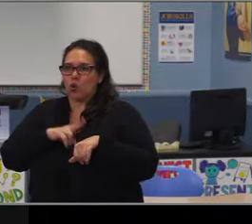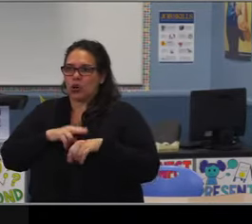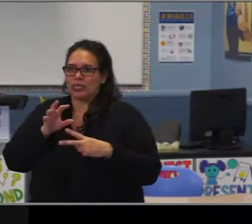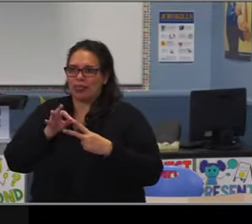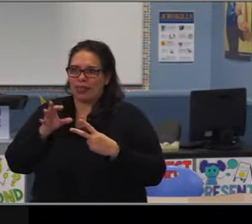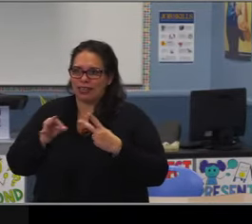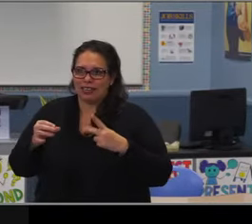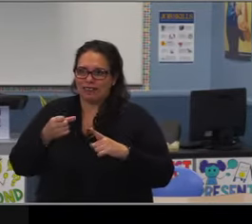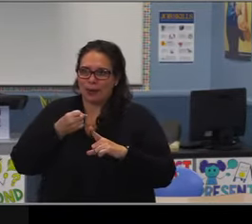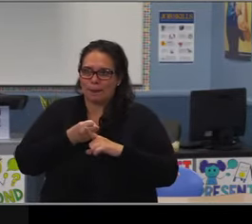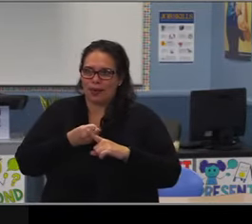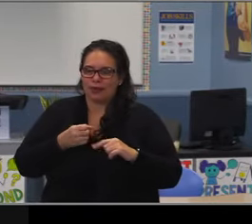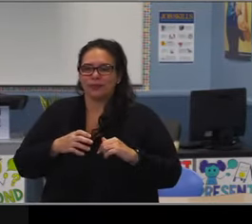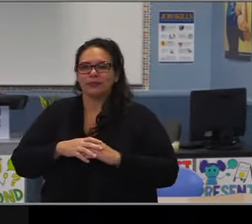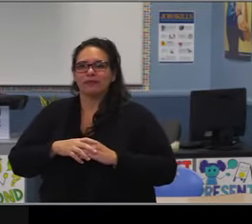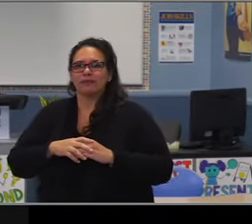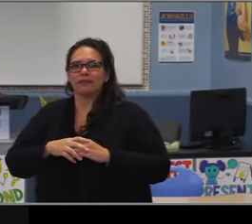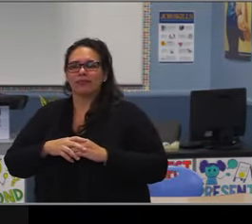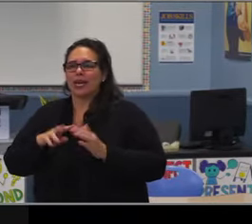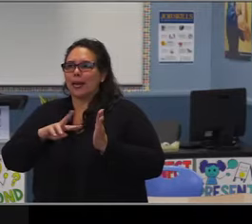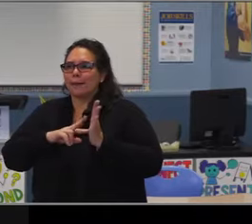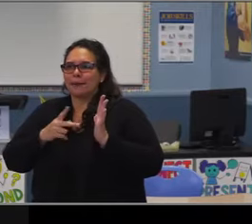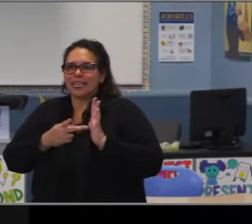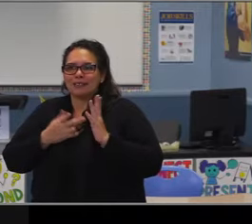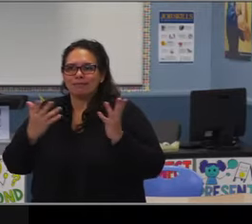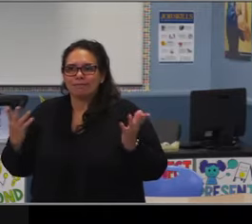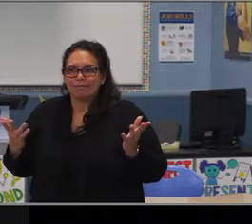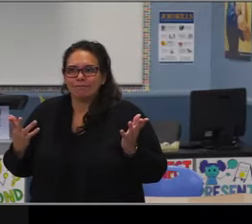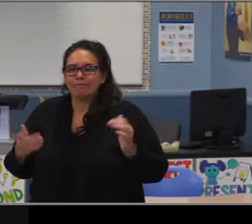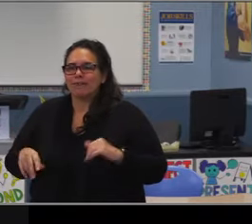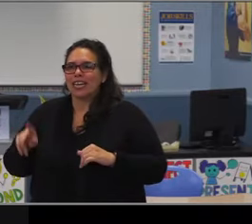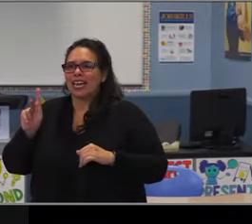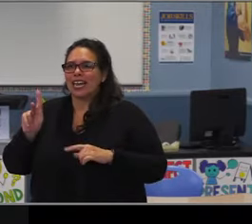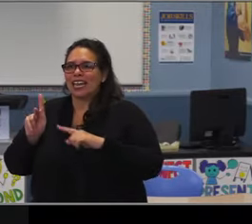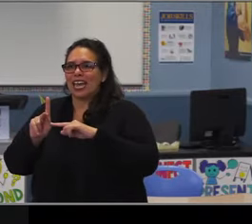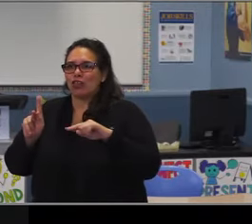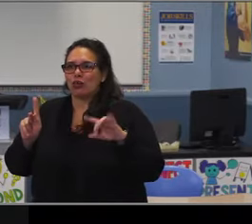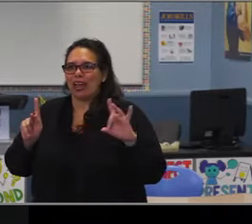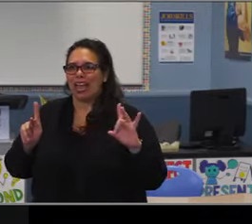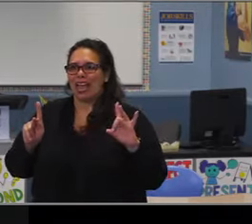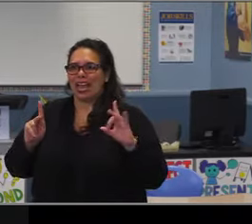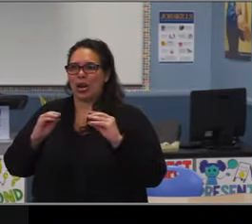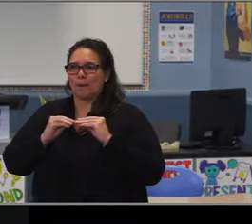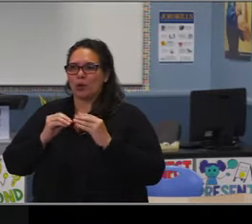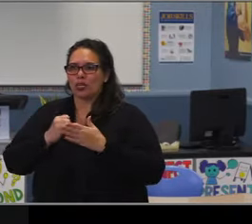is their concern at the limited number of options for electives.